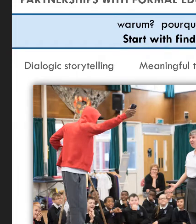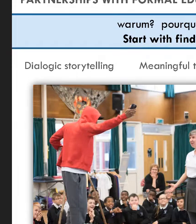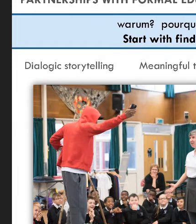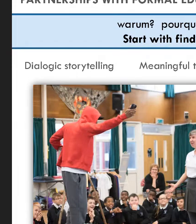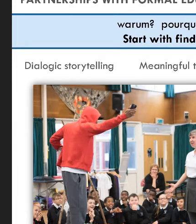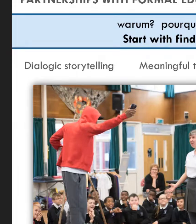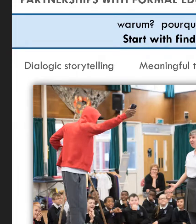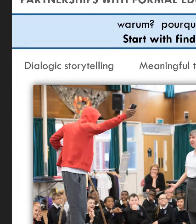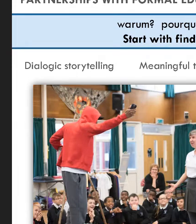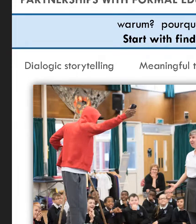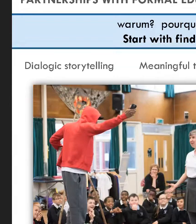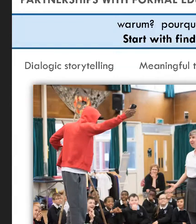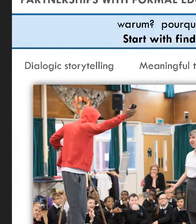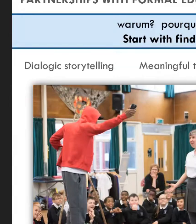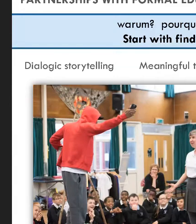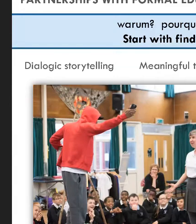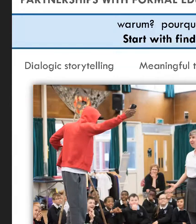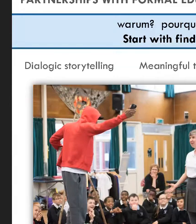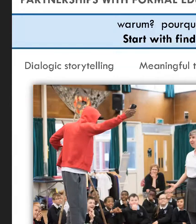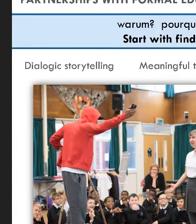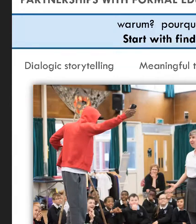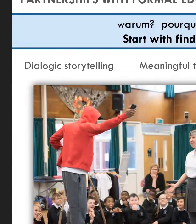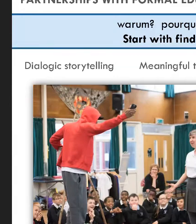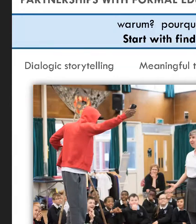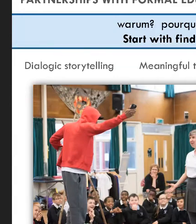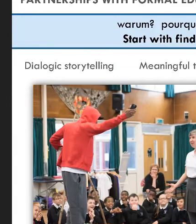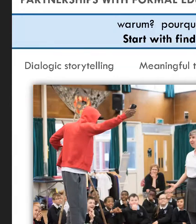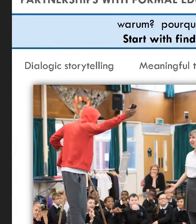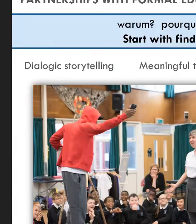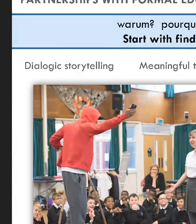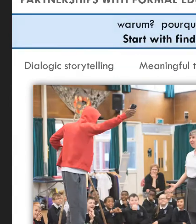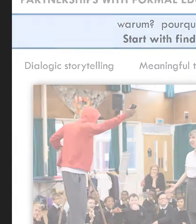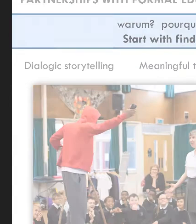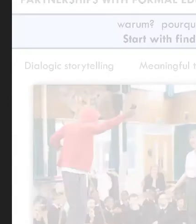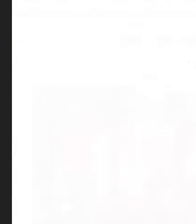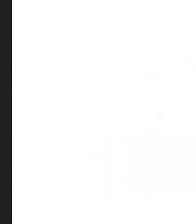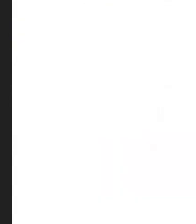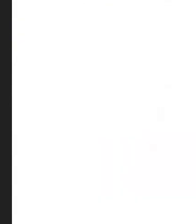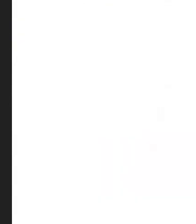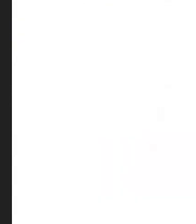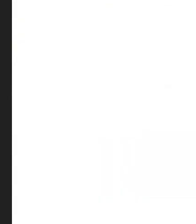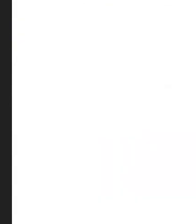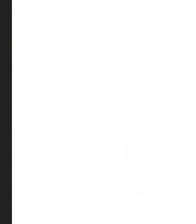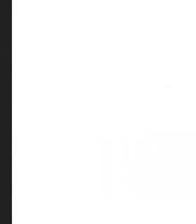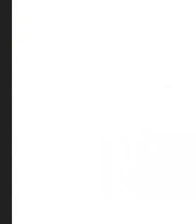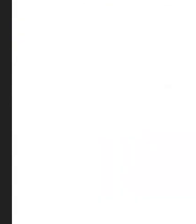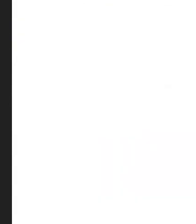particularly those who often miss out. Now, fortunately, I'm speaking from all thinking,